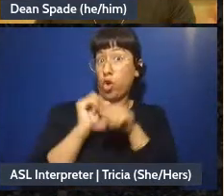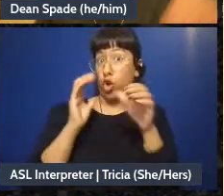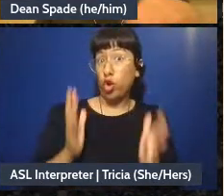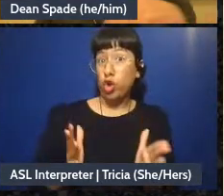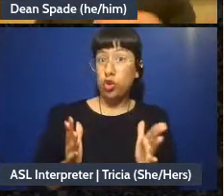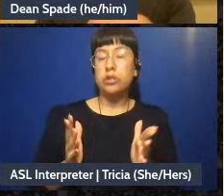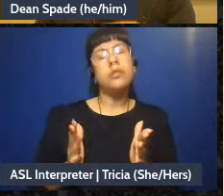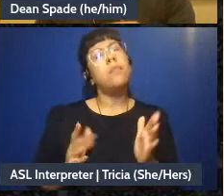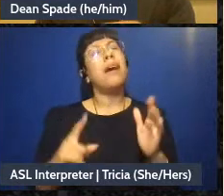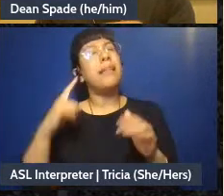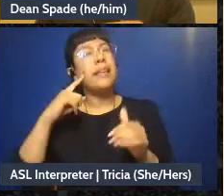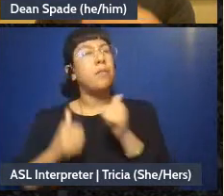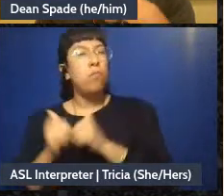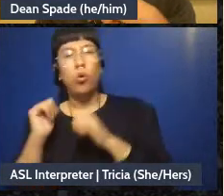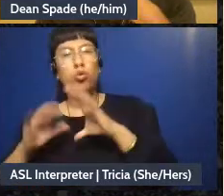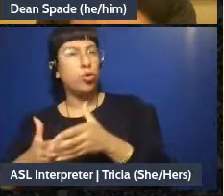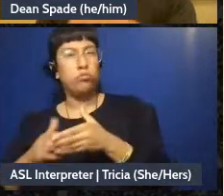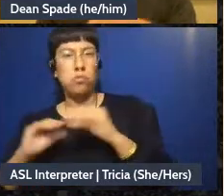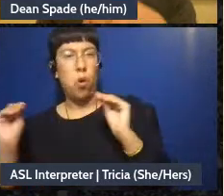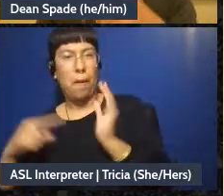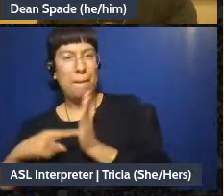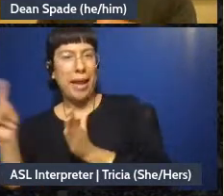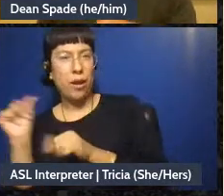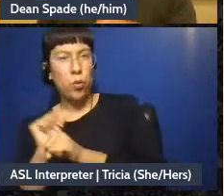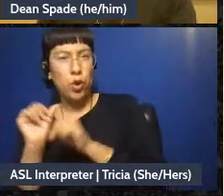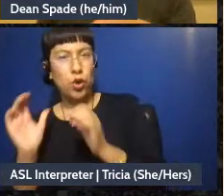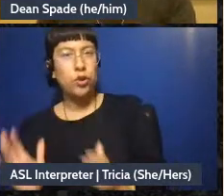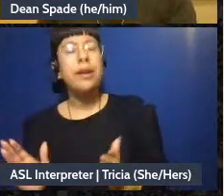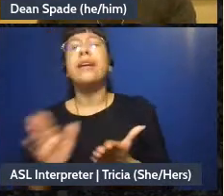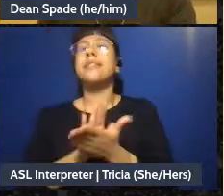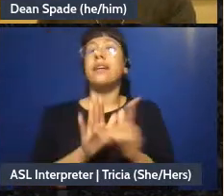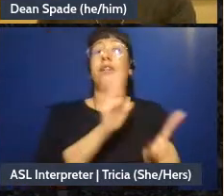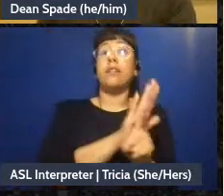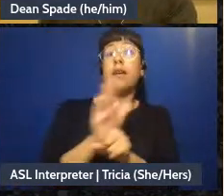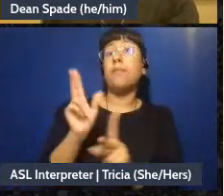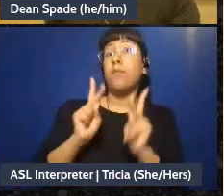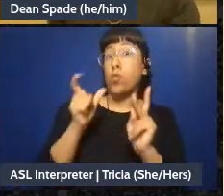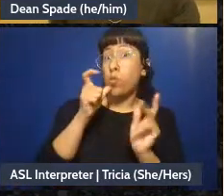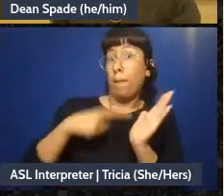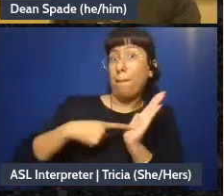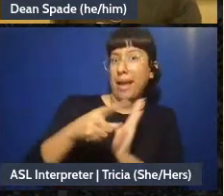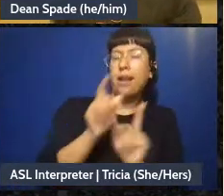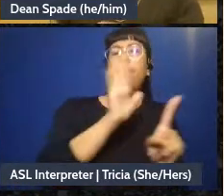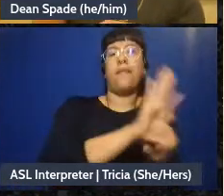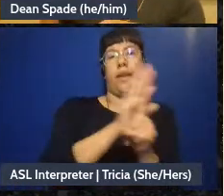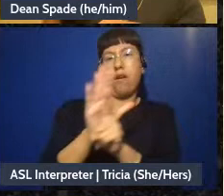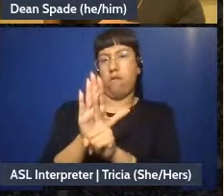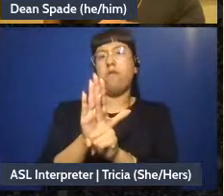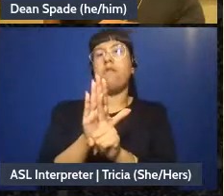I think it's really useful to have individual work plans for those people as a matter of transparency